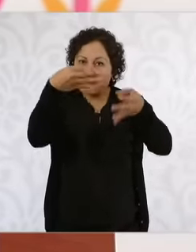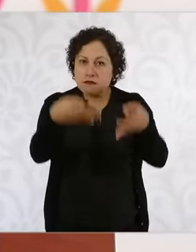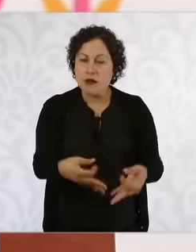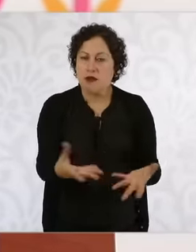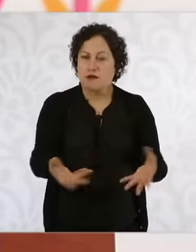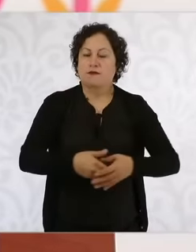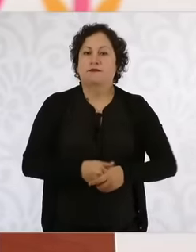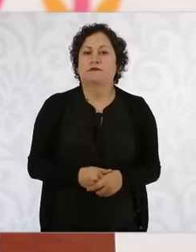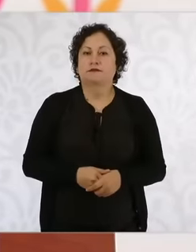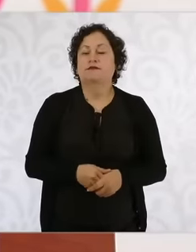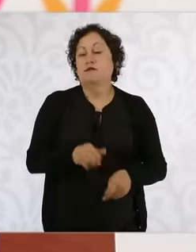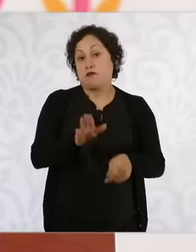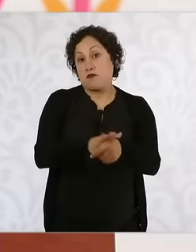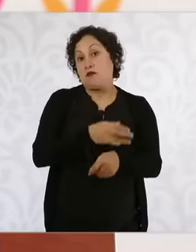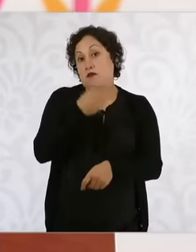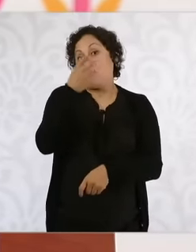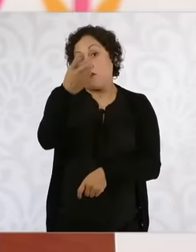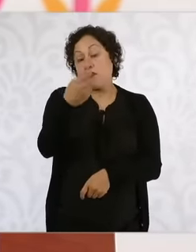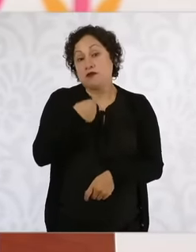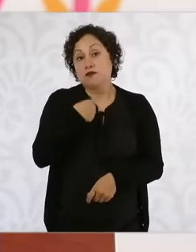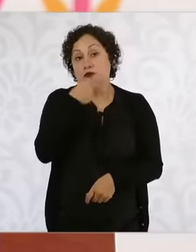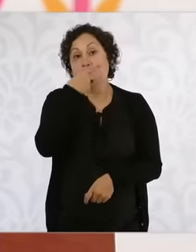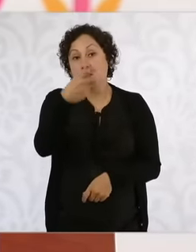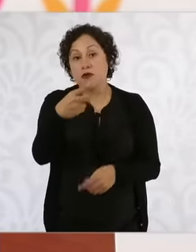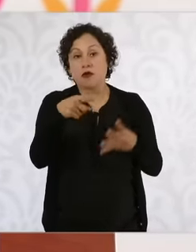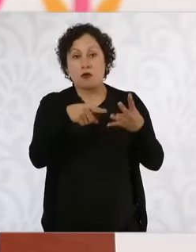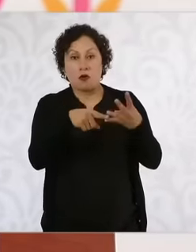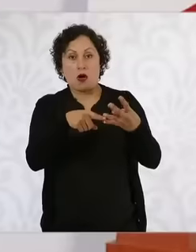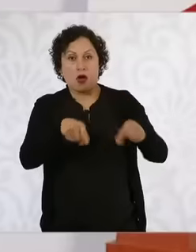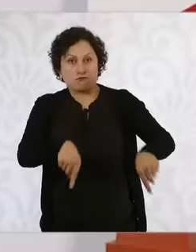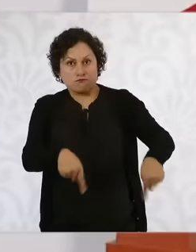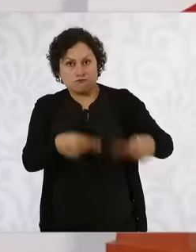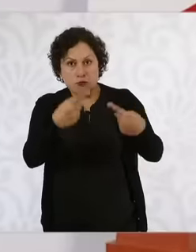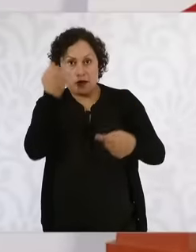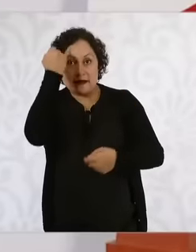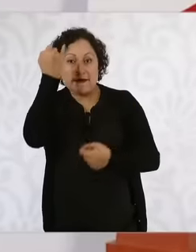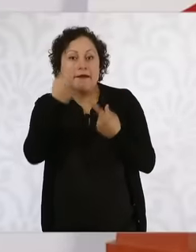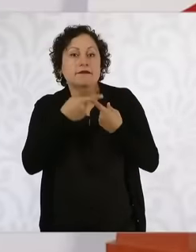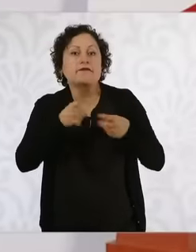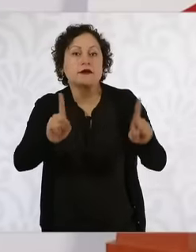I say that we can have differences with the minister but in this case